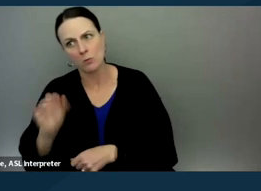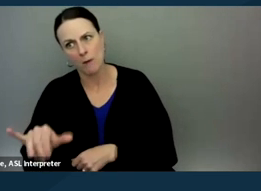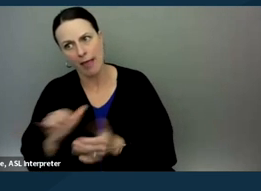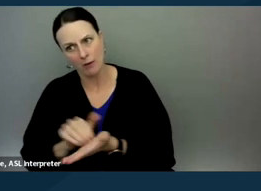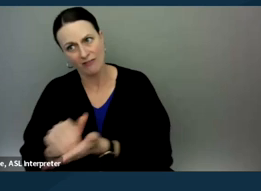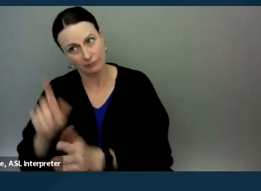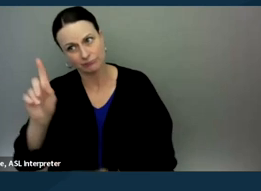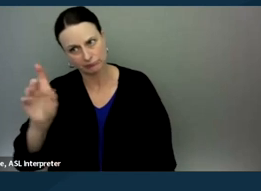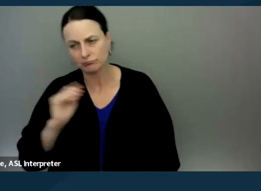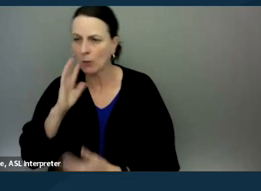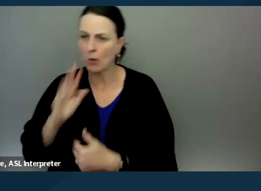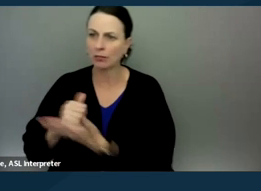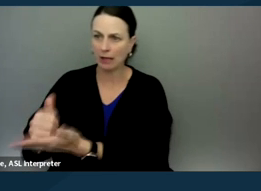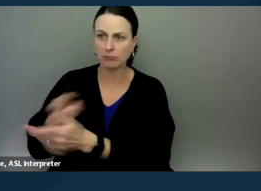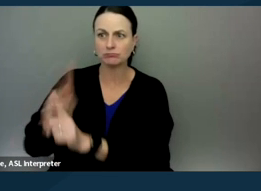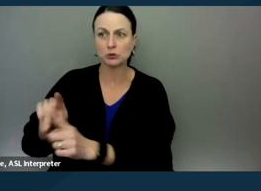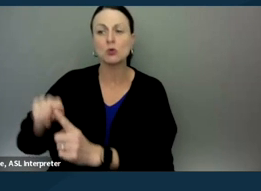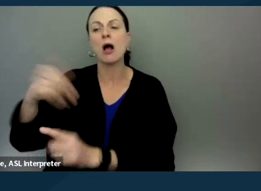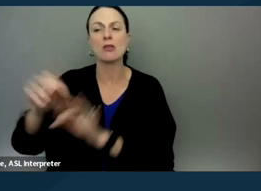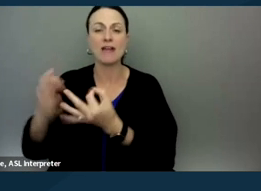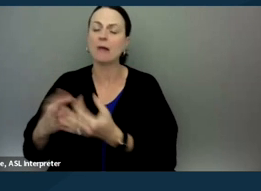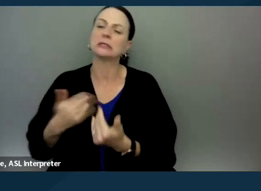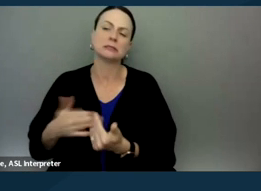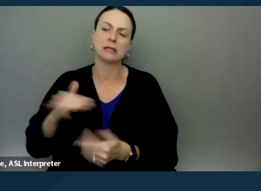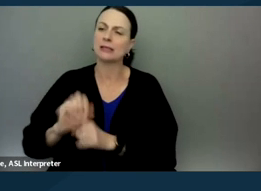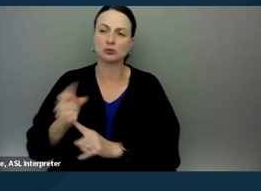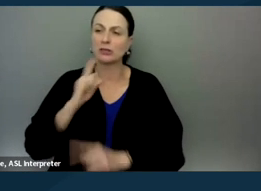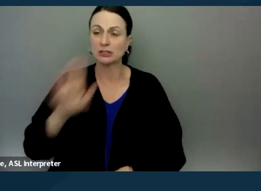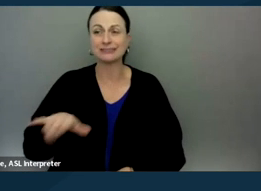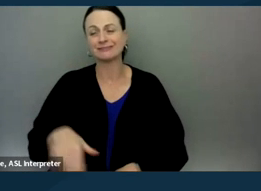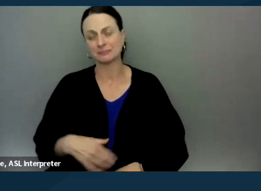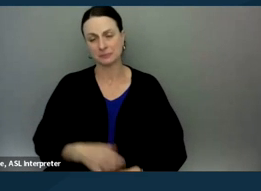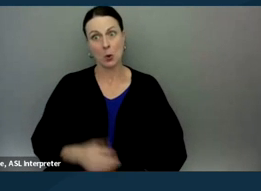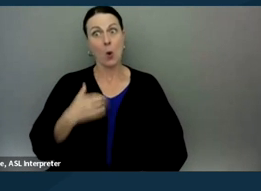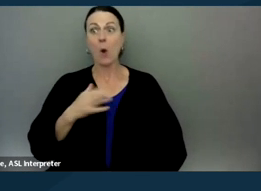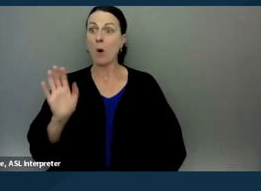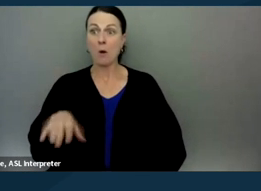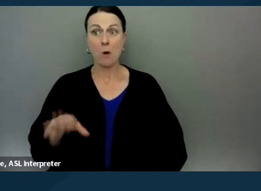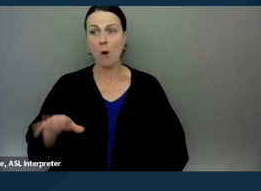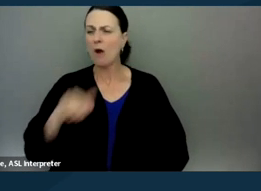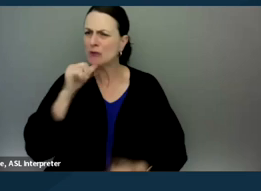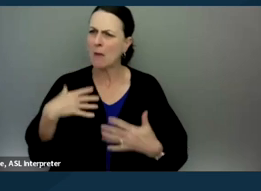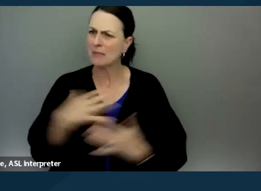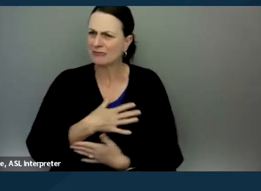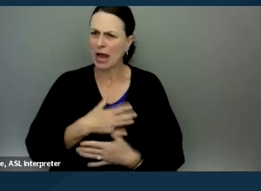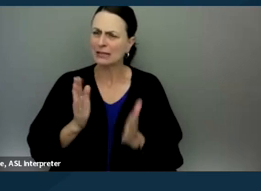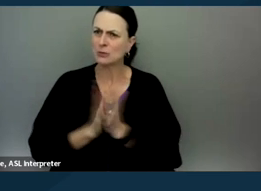And it, so it's super, super easy in that situation to say something like, "Oh, you know, don't be afraid to ask for, you know,